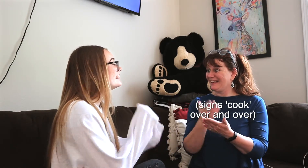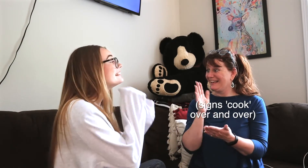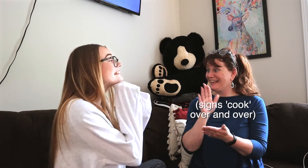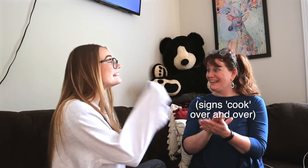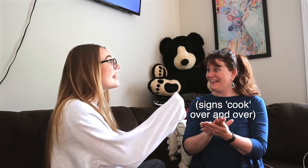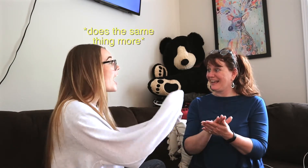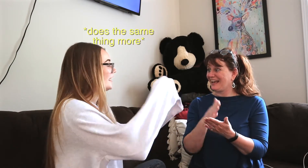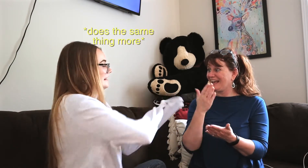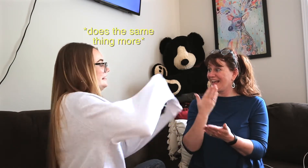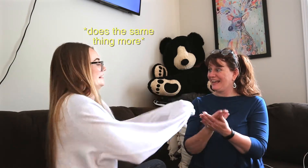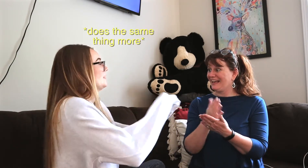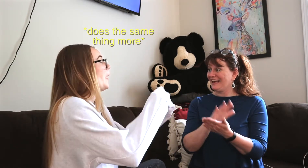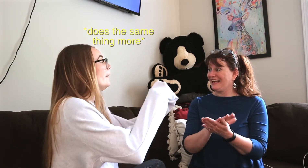it's not... (cook)...